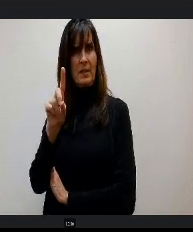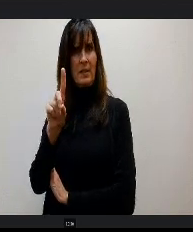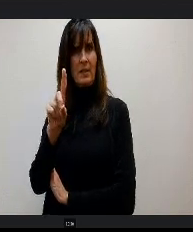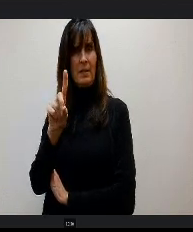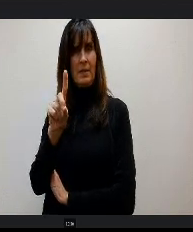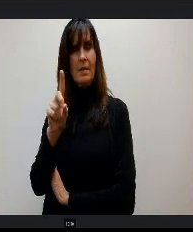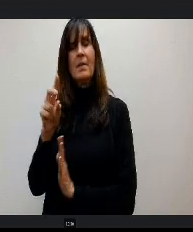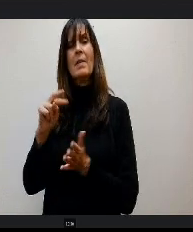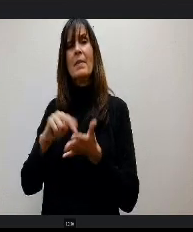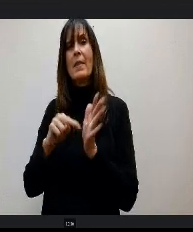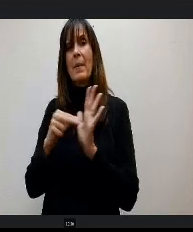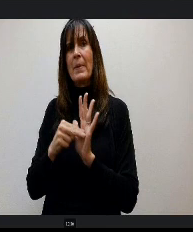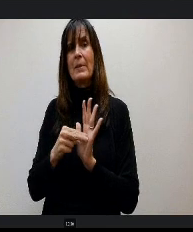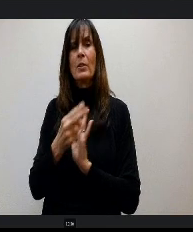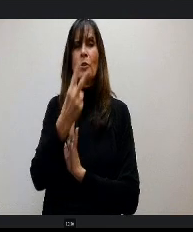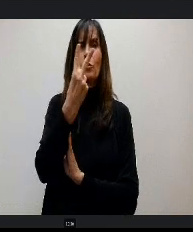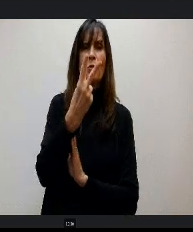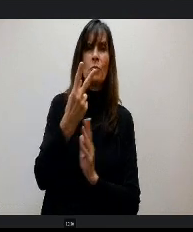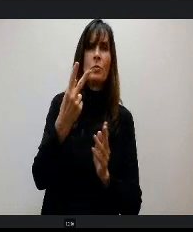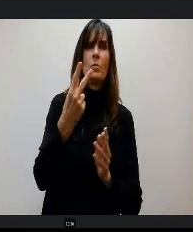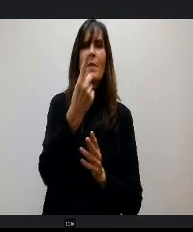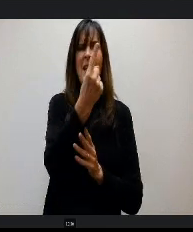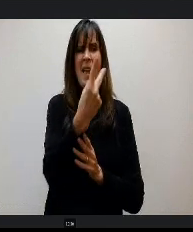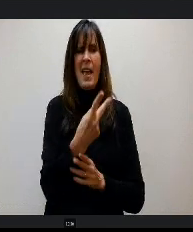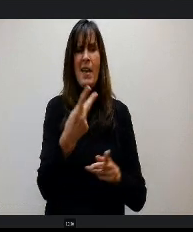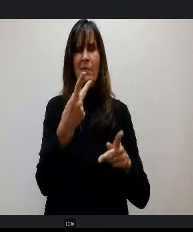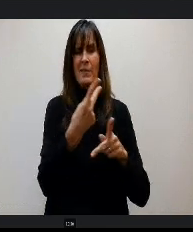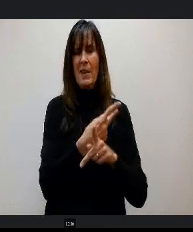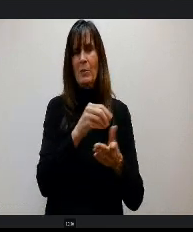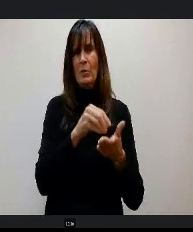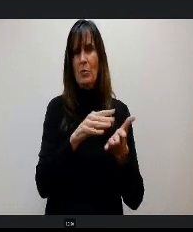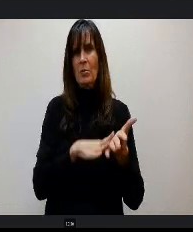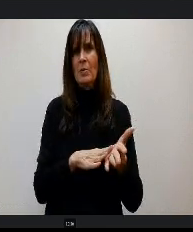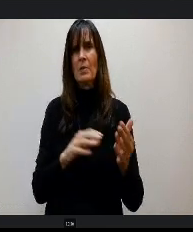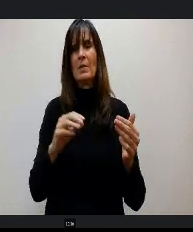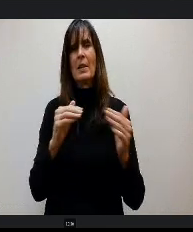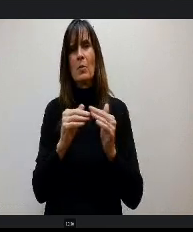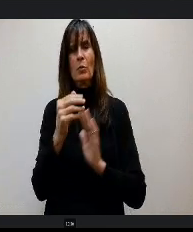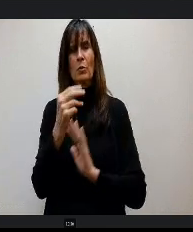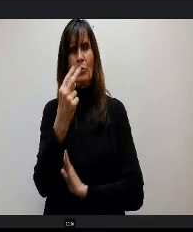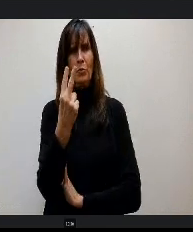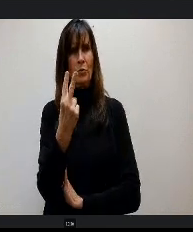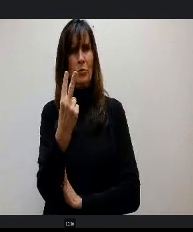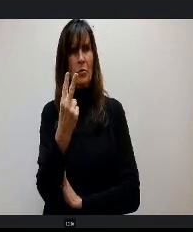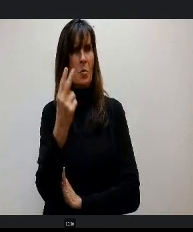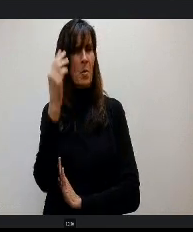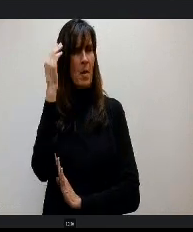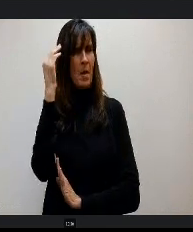to 2 halftime students would be two headcount 1 funded pupil counter full-time equivalent.